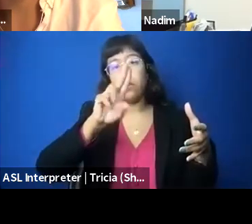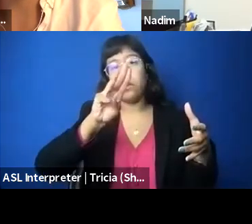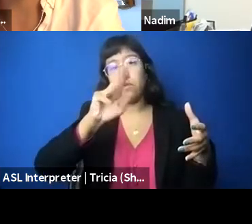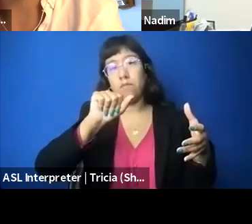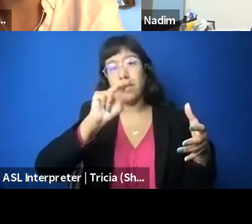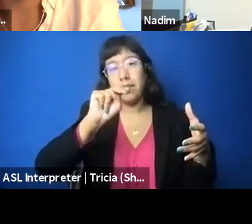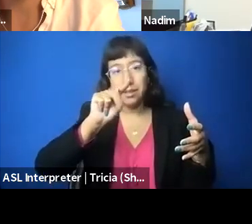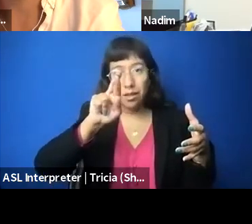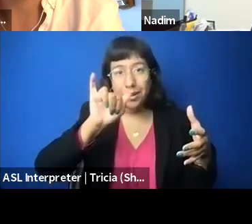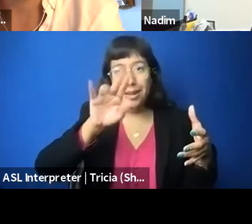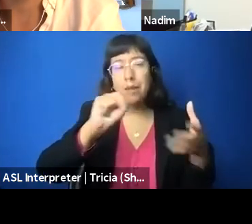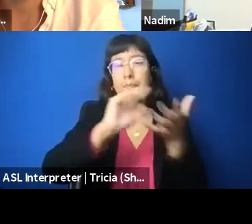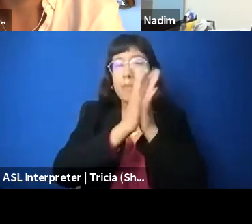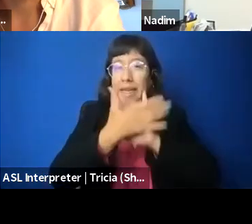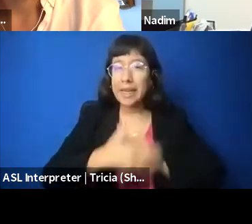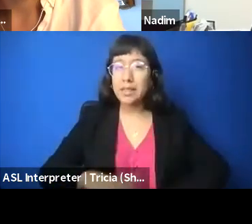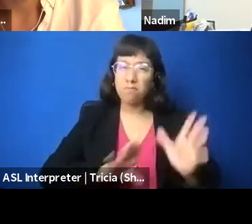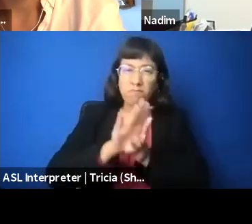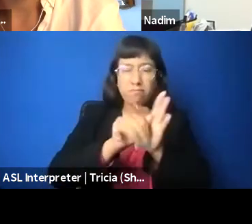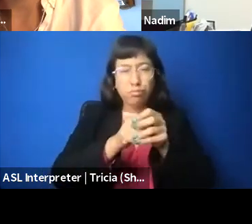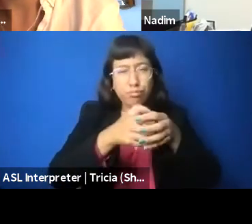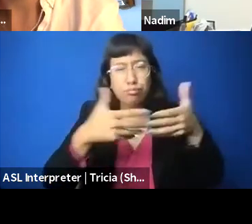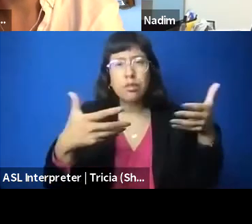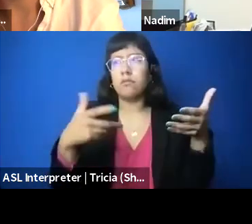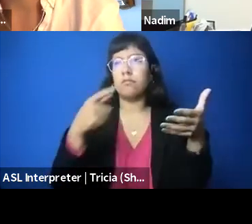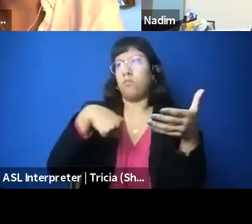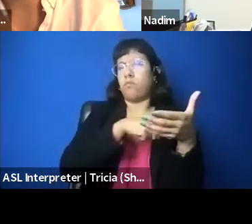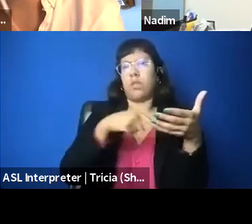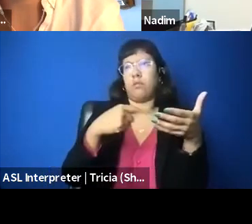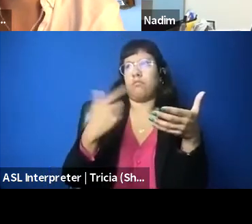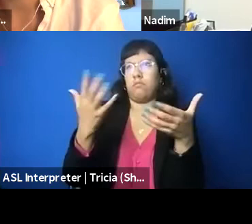saying we would love to, we want to be engaging with